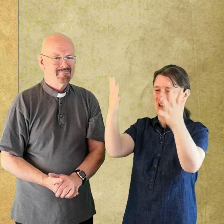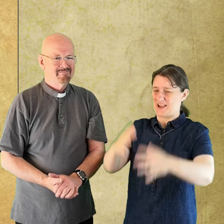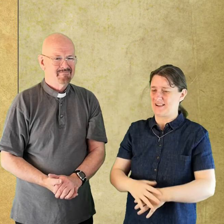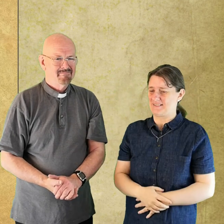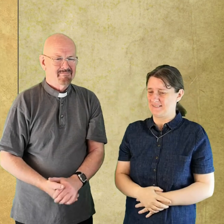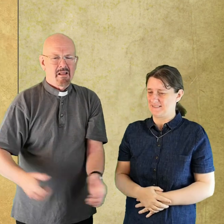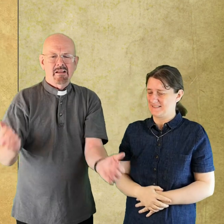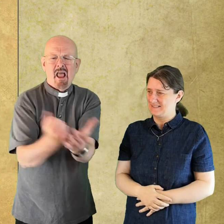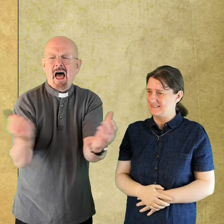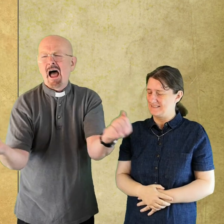Oh